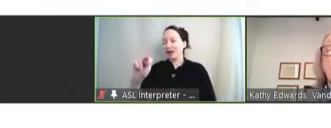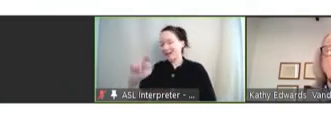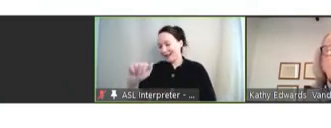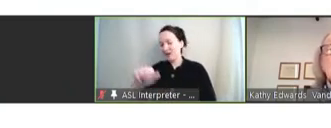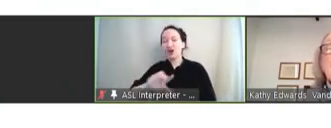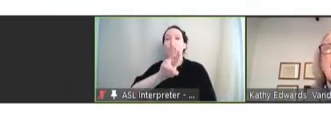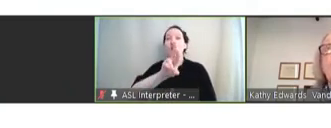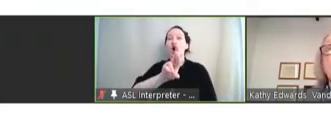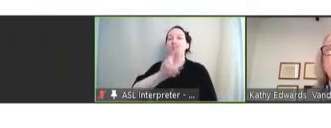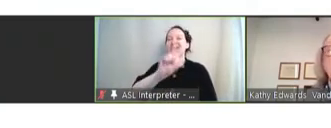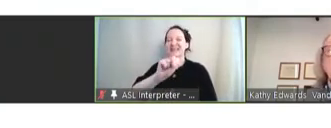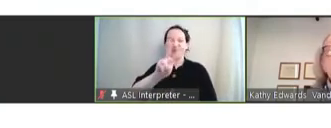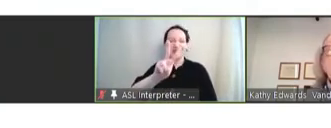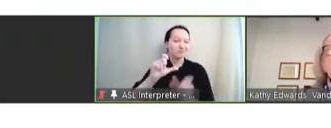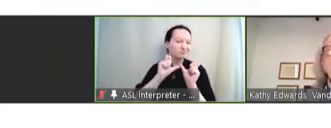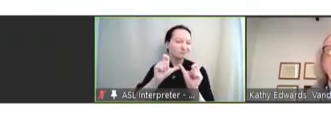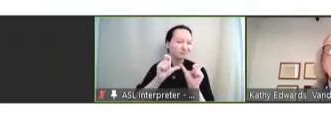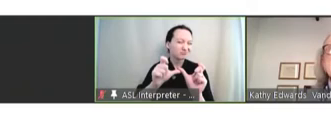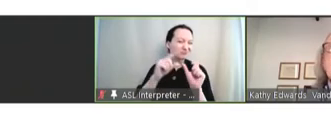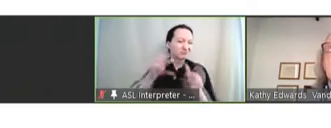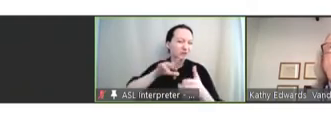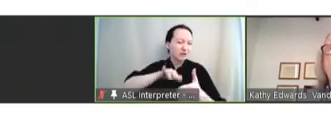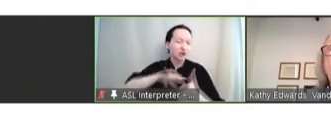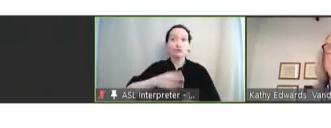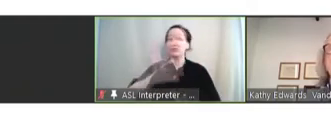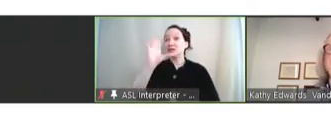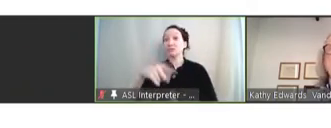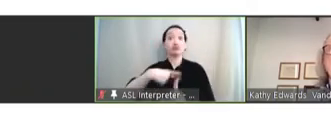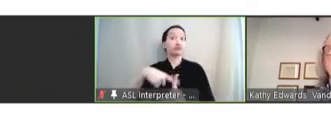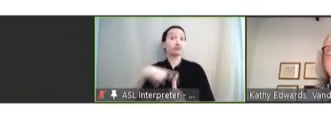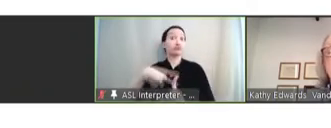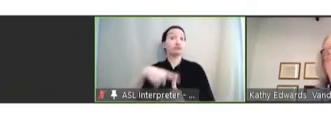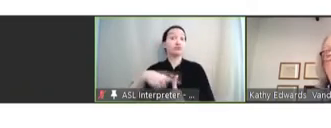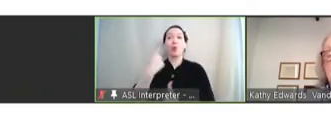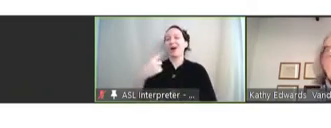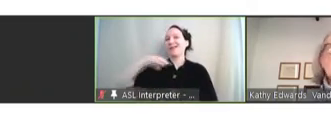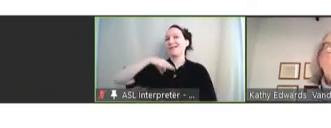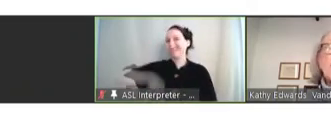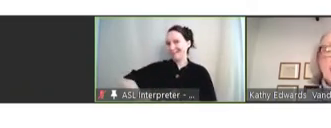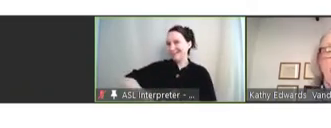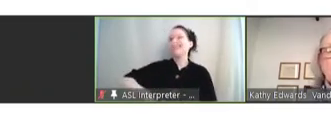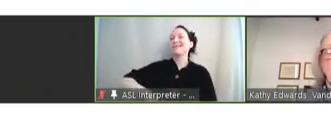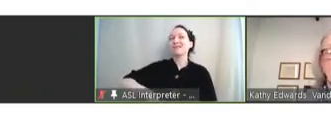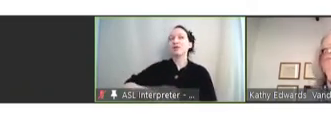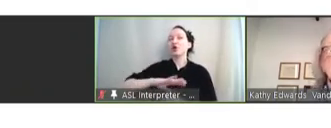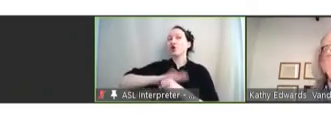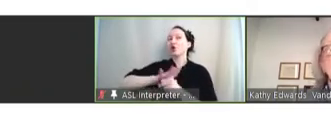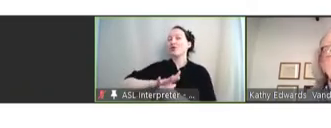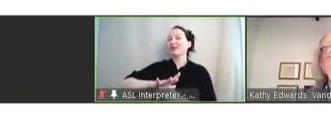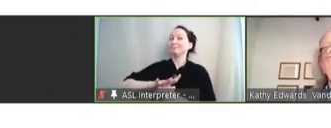ongoing and offer a great promise, one of the benefits of the COVID outbreak. Next slide.